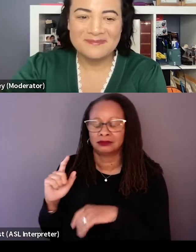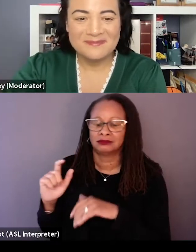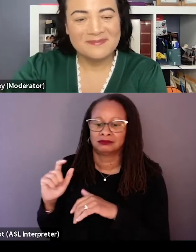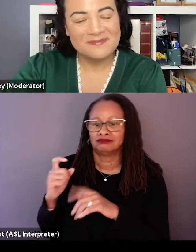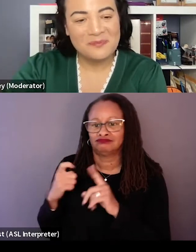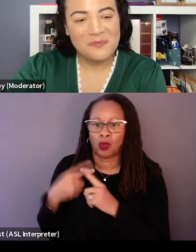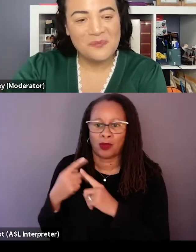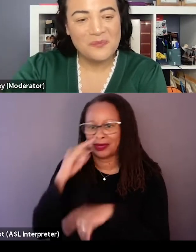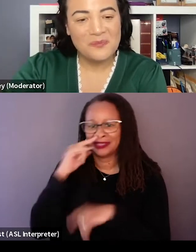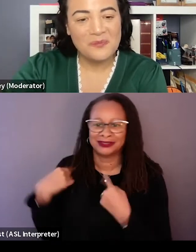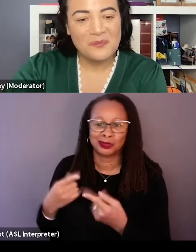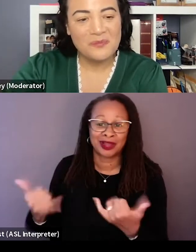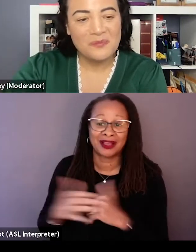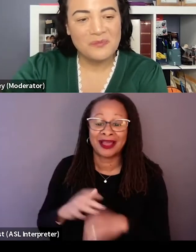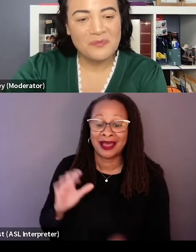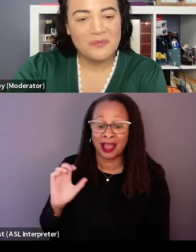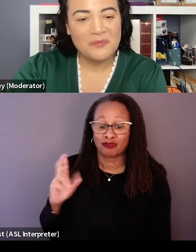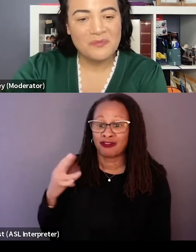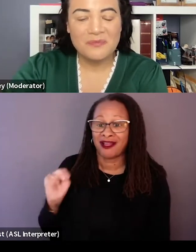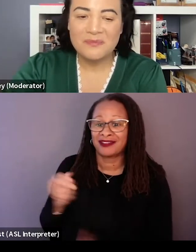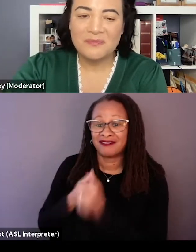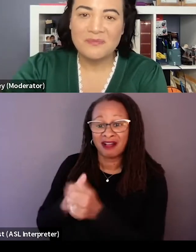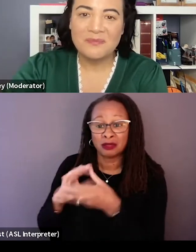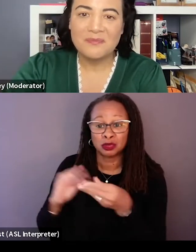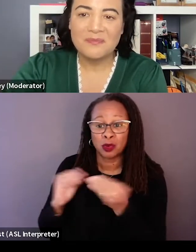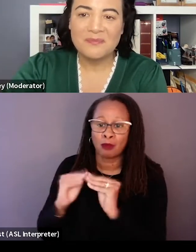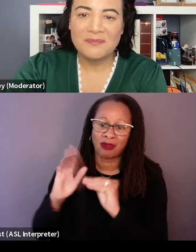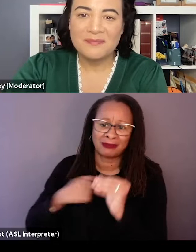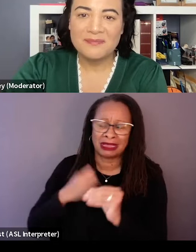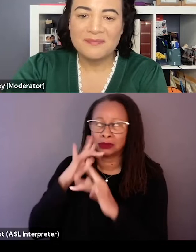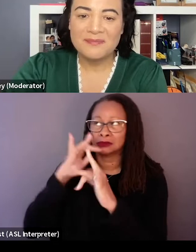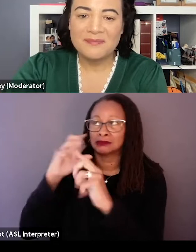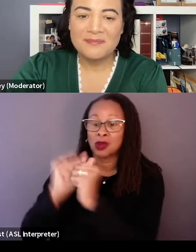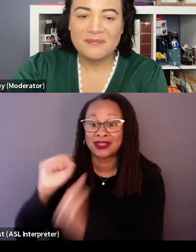so he followed the story more than I did and both of us became more aware of it